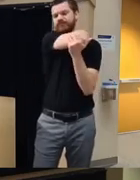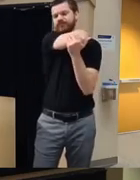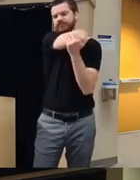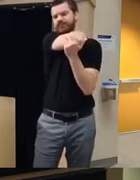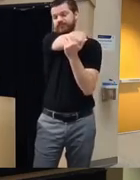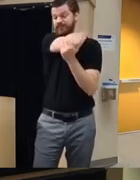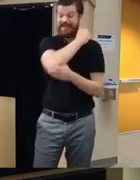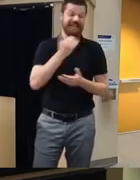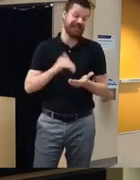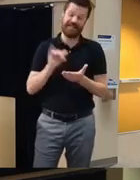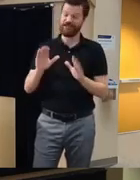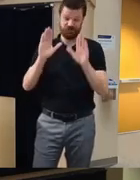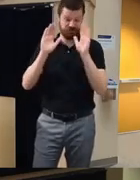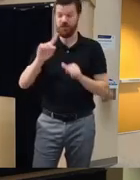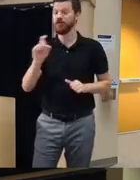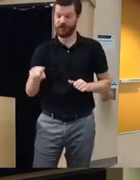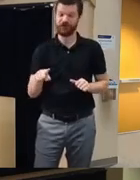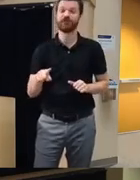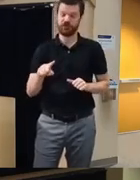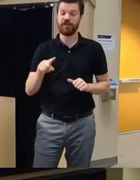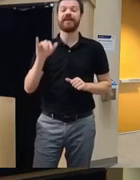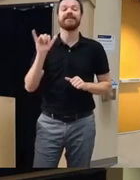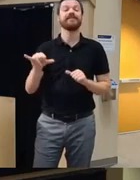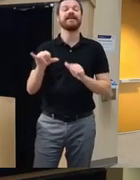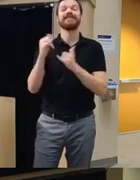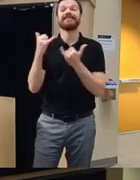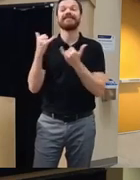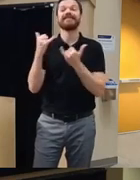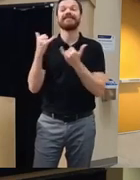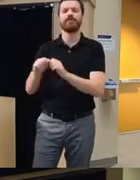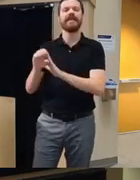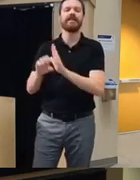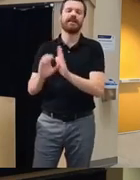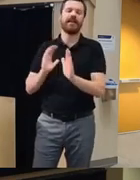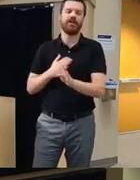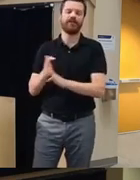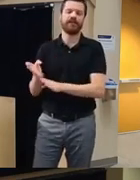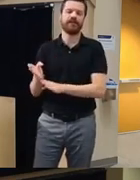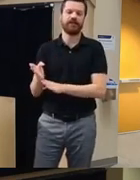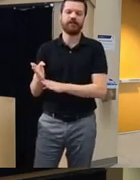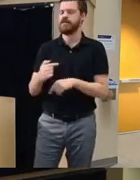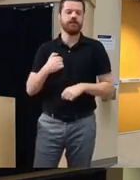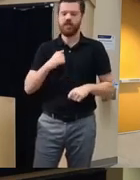question I it points to the ethics of her field as well I do not believe you should you can take the